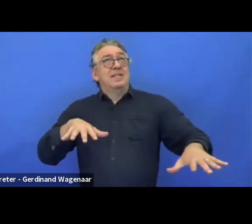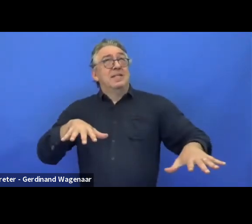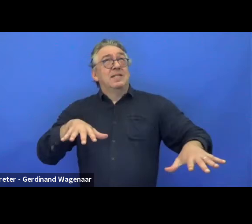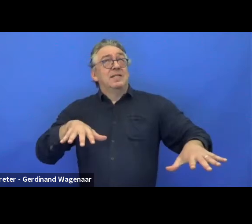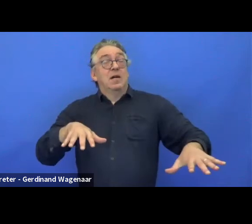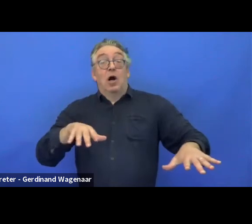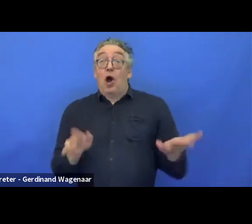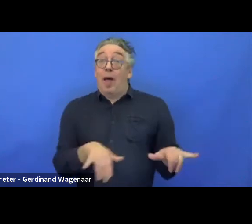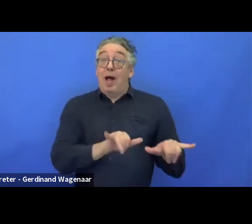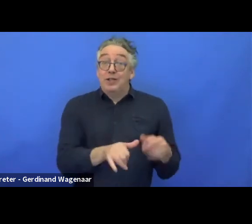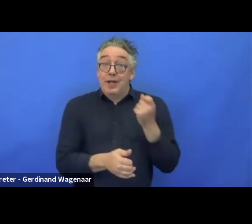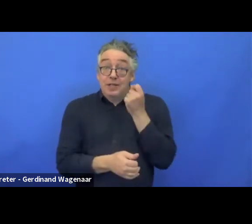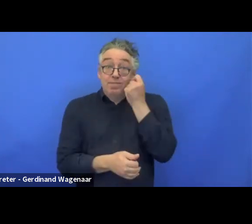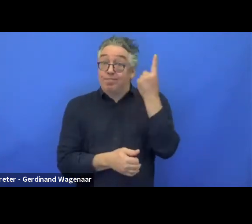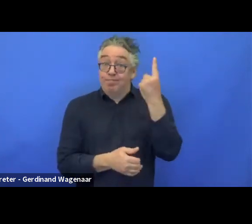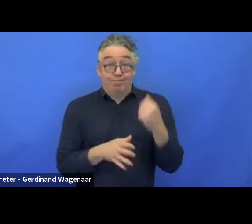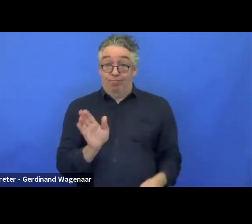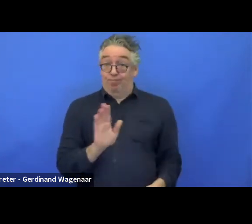They only wanted to know the number of pins